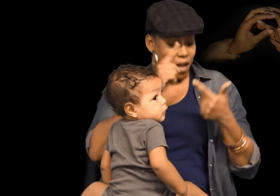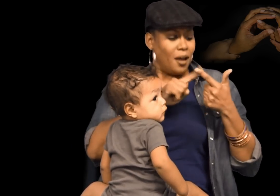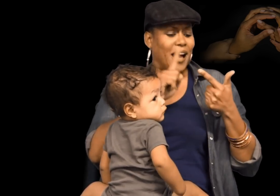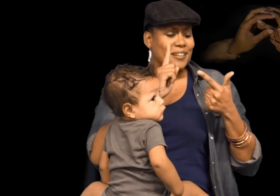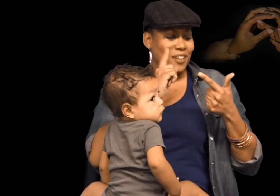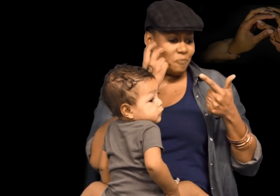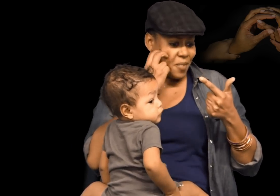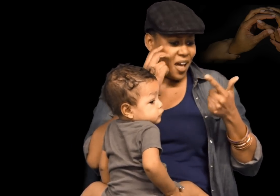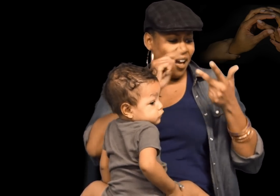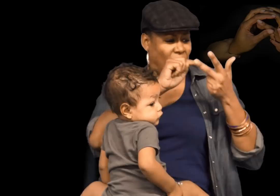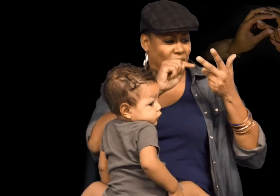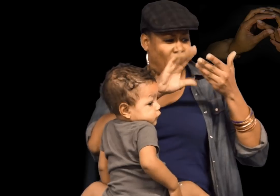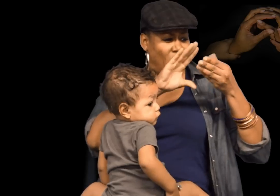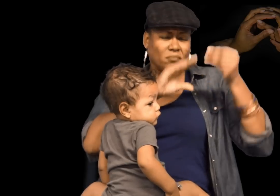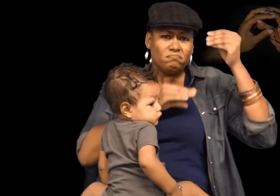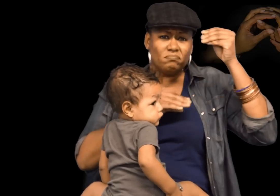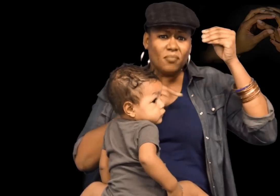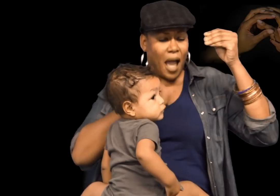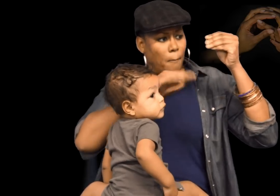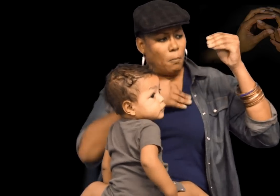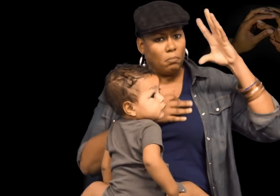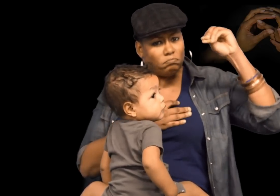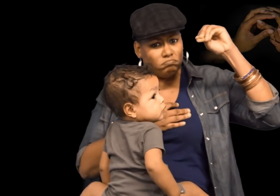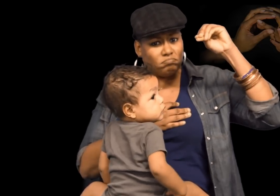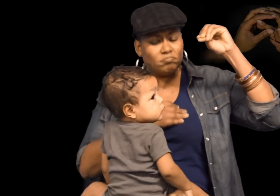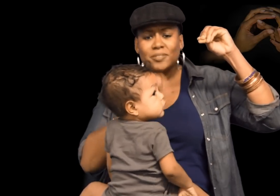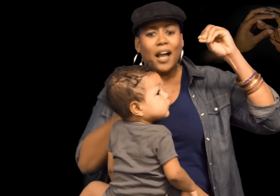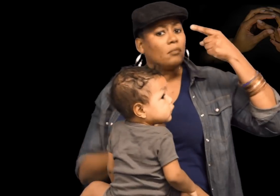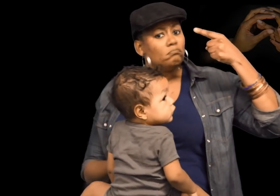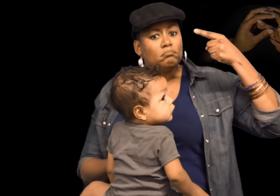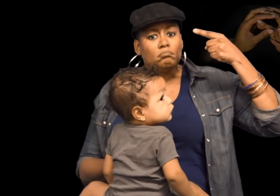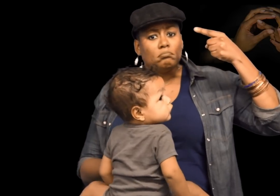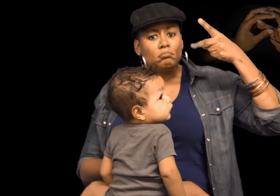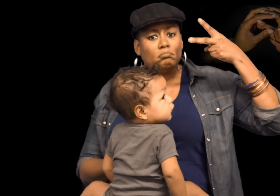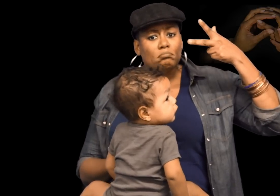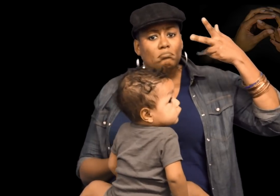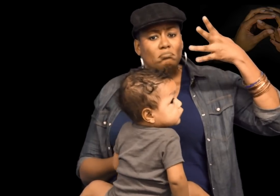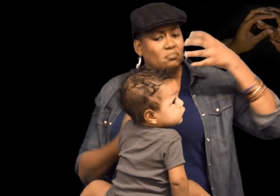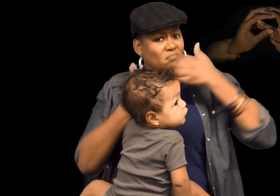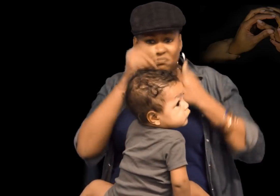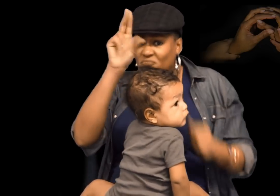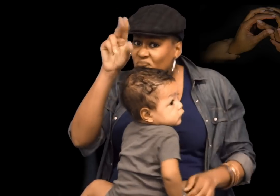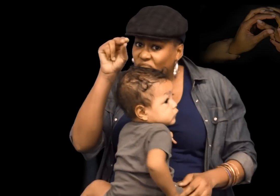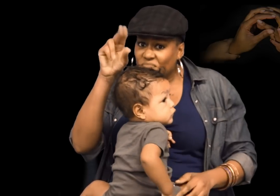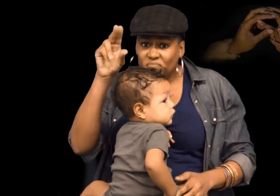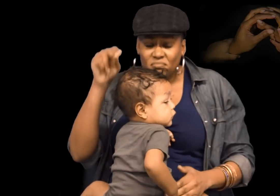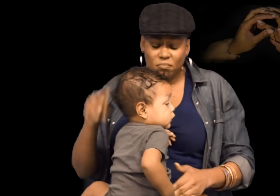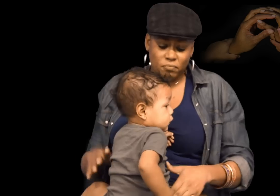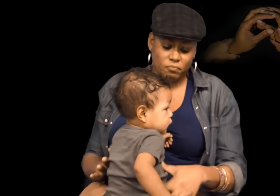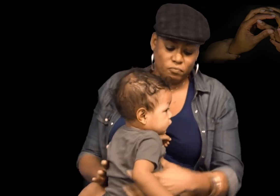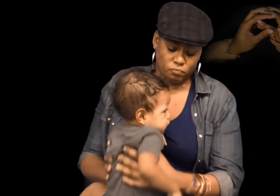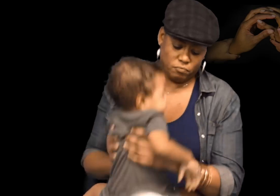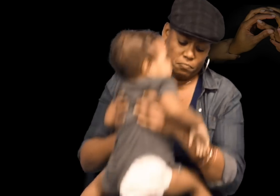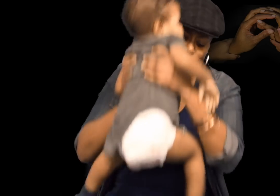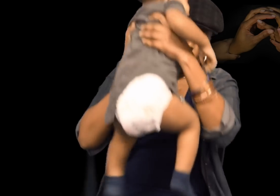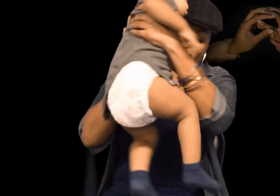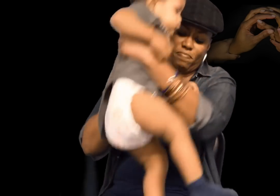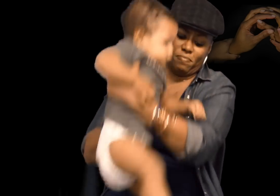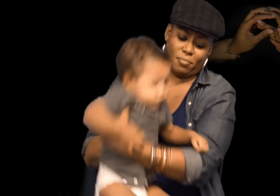DeafBlind folks with additional identities that make up the whole. I [insistently] am all of those at once, not just one thing. Or two things. You cannot separate those parts of me. Nope.